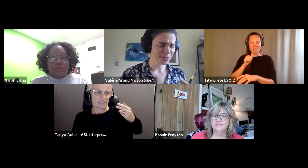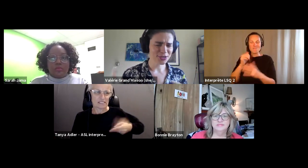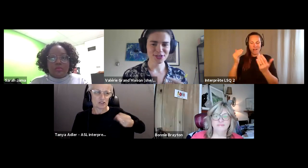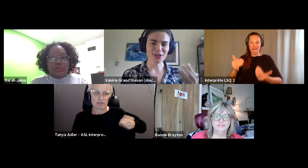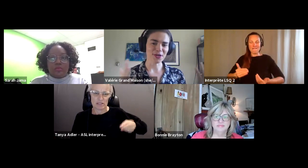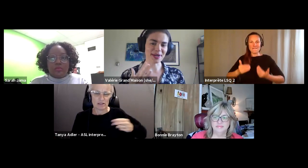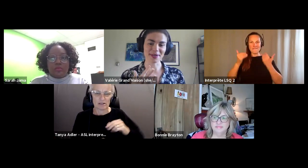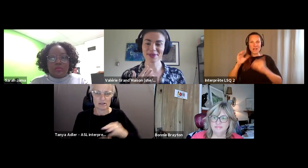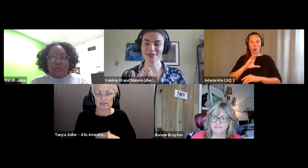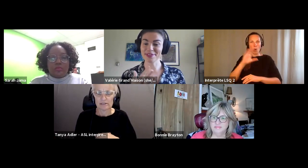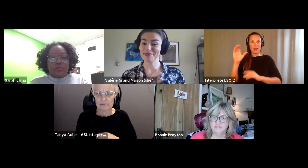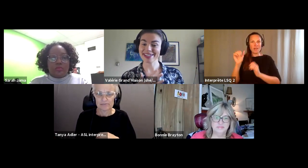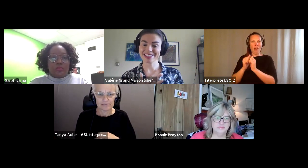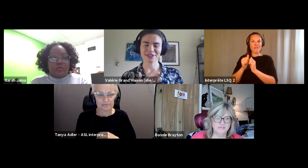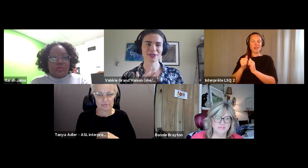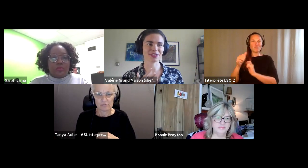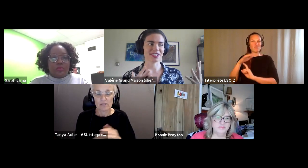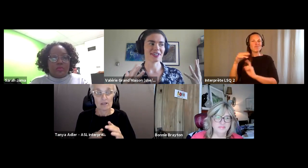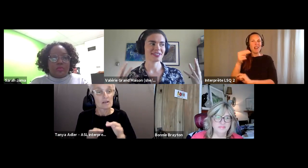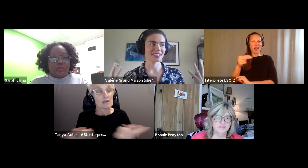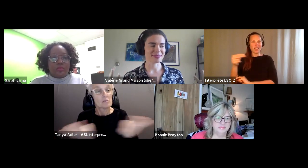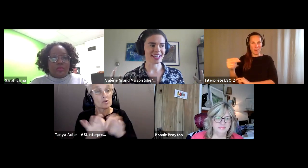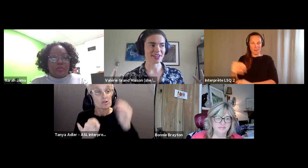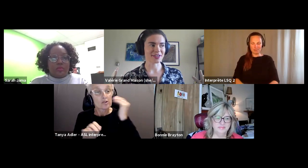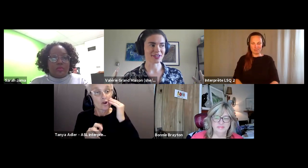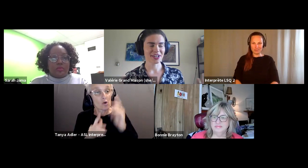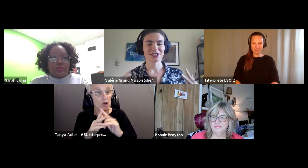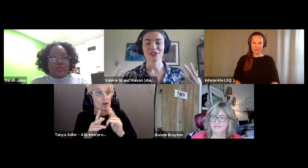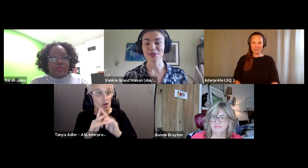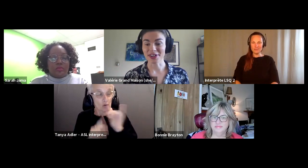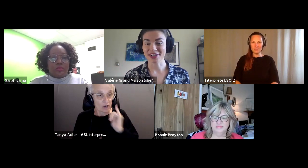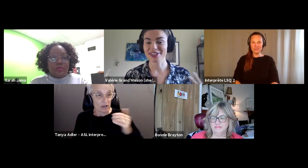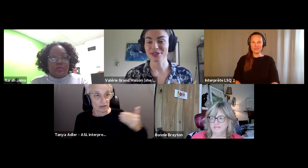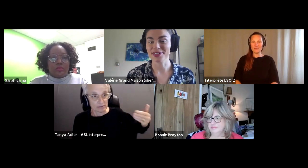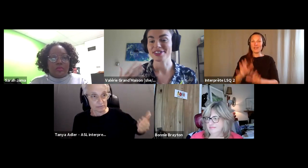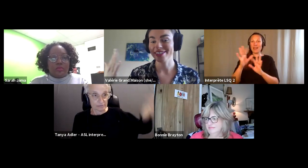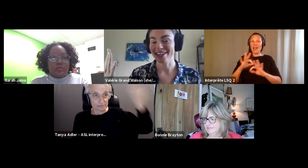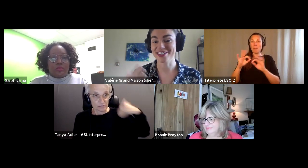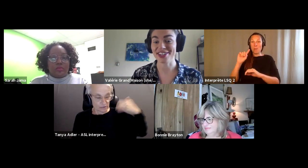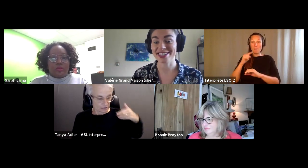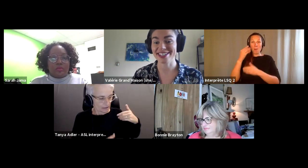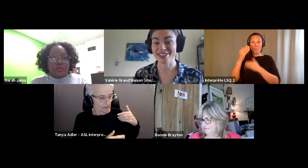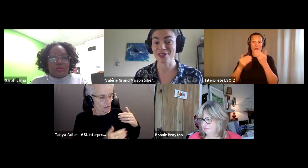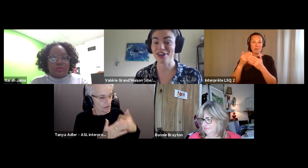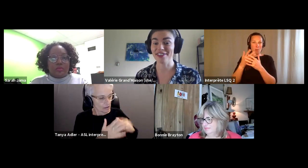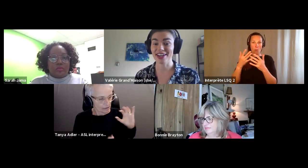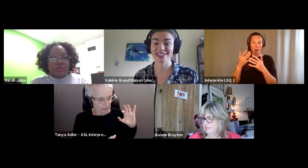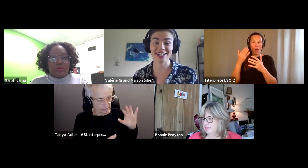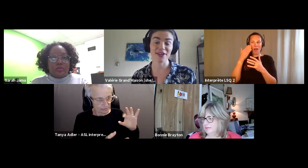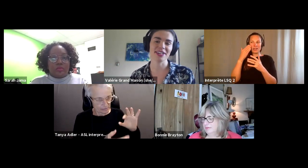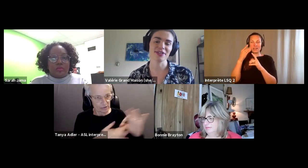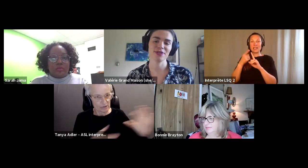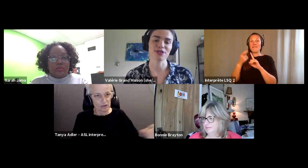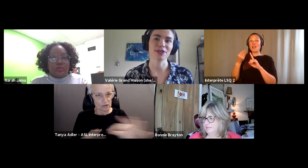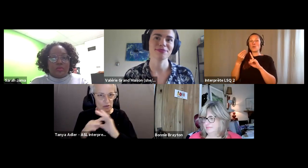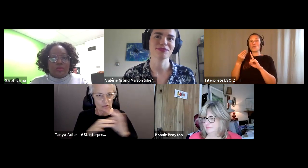Valérie Grand’Maison (she/elle): it's important to know where we fit in order to come together to work towards justice for all of us now and in the future.